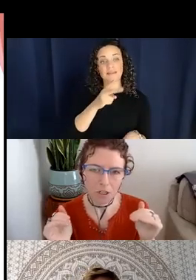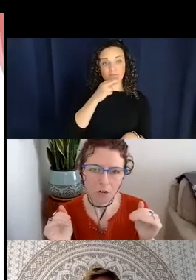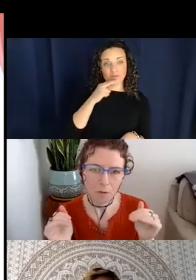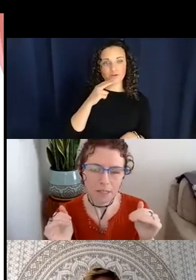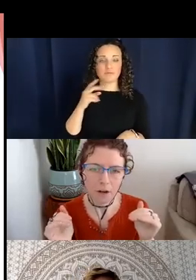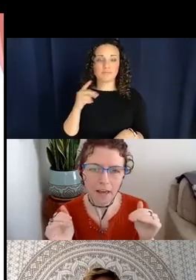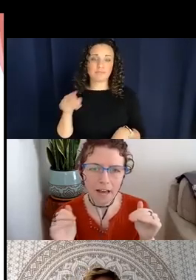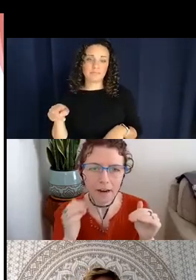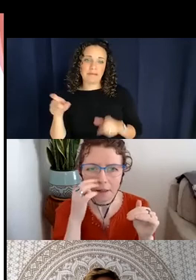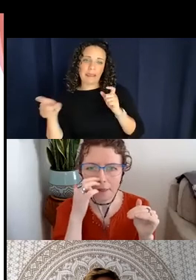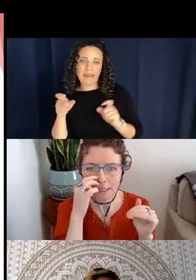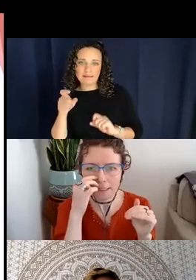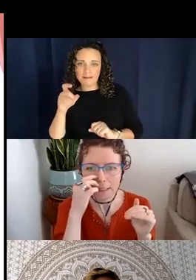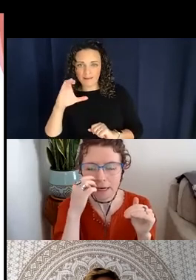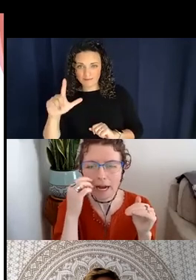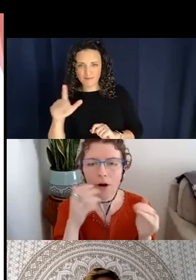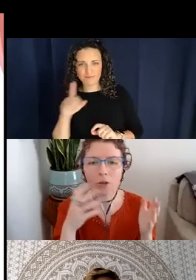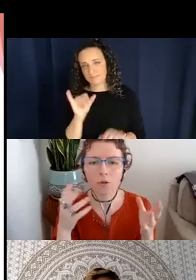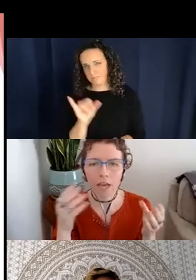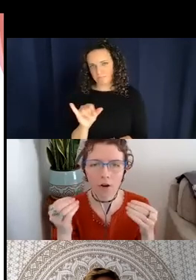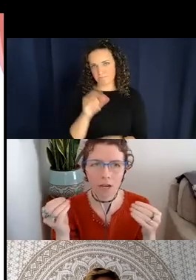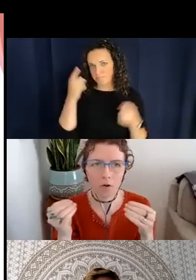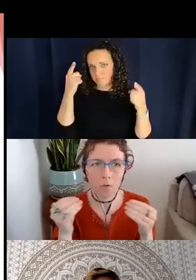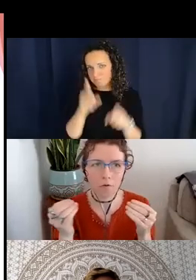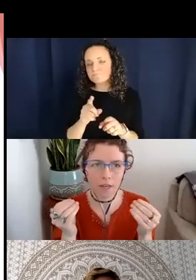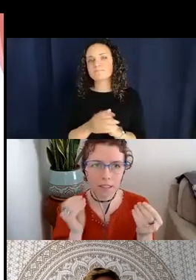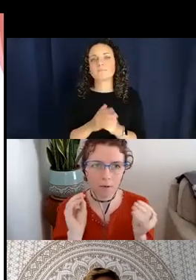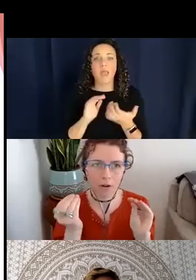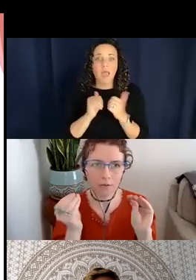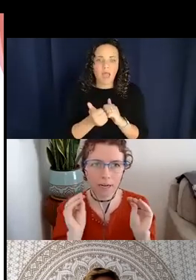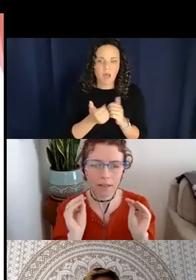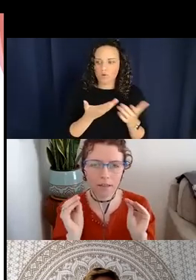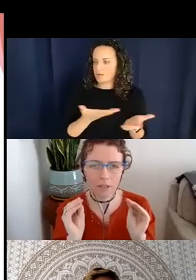agreement about that – that this is how you carry or move things around, right, with